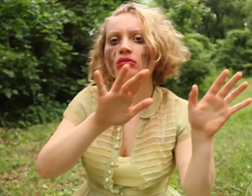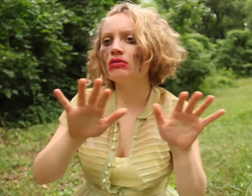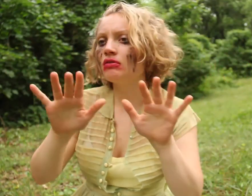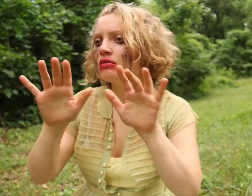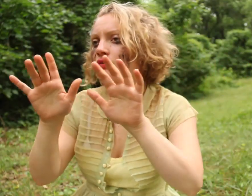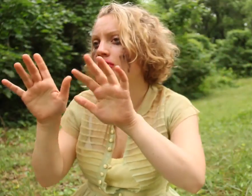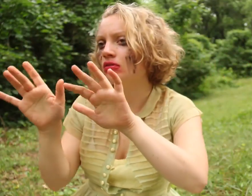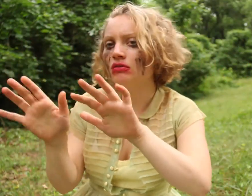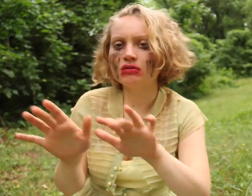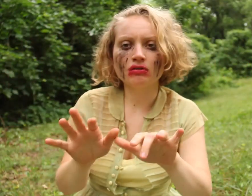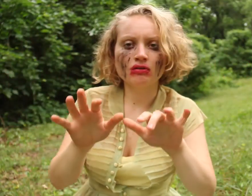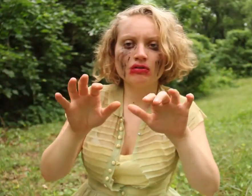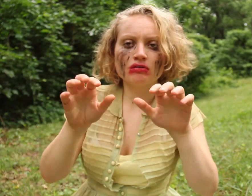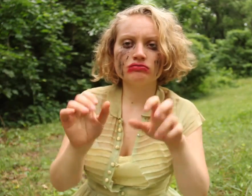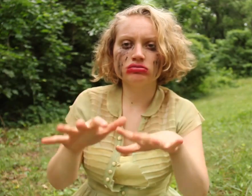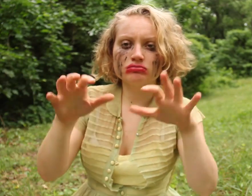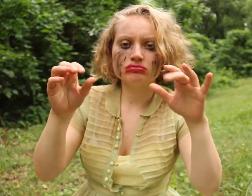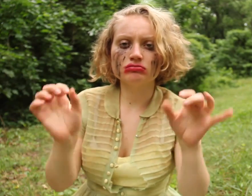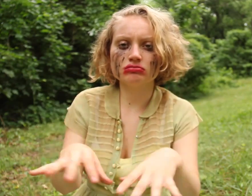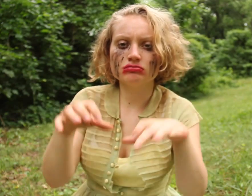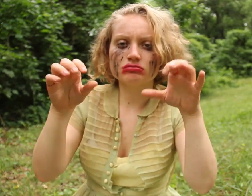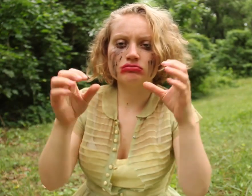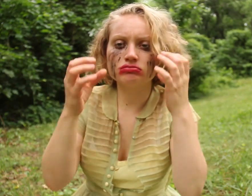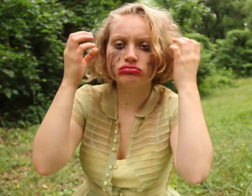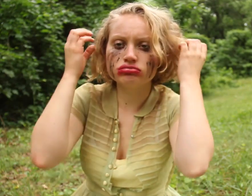His beard was as white as snow.